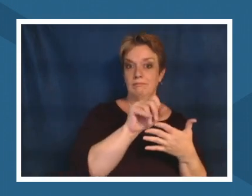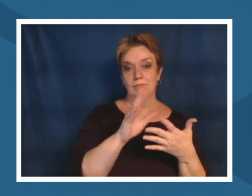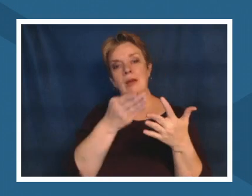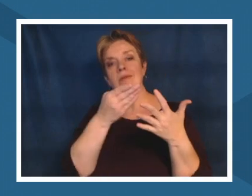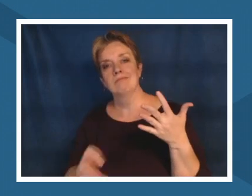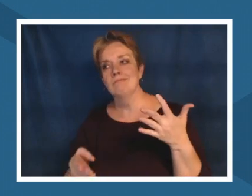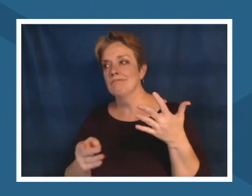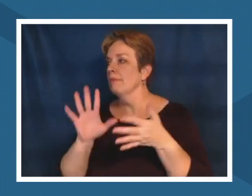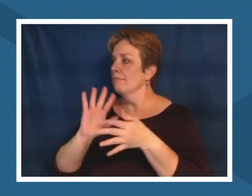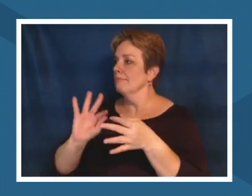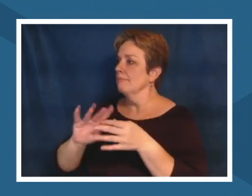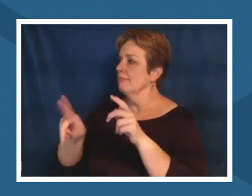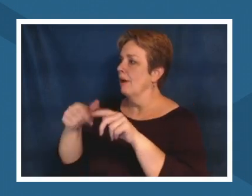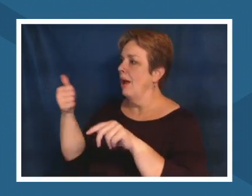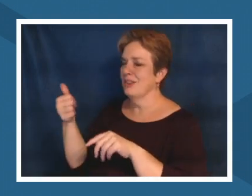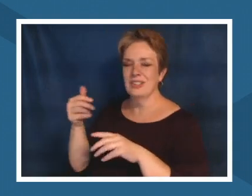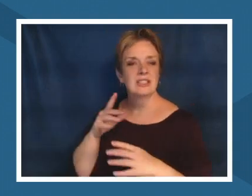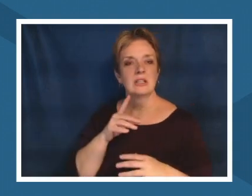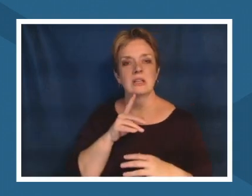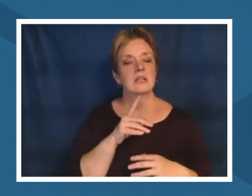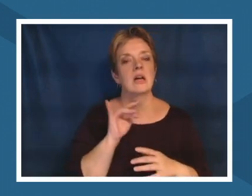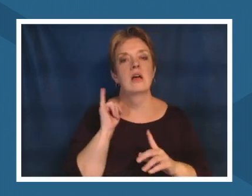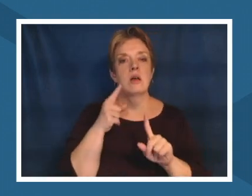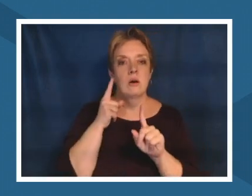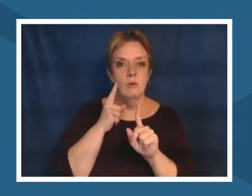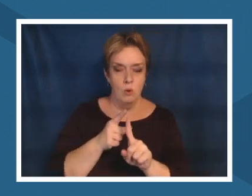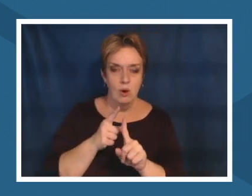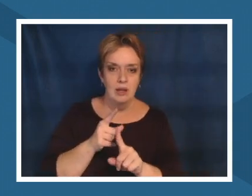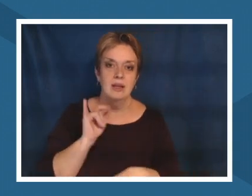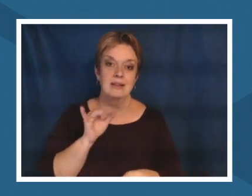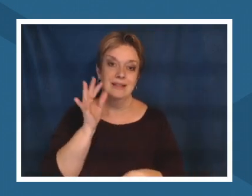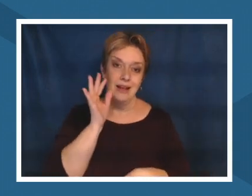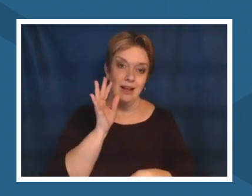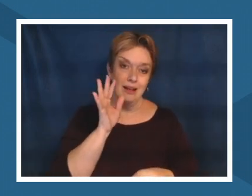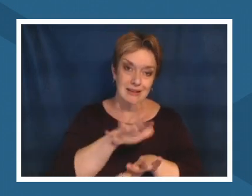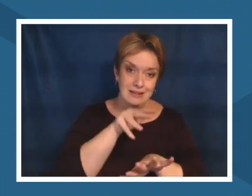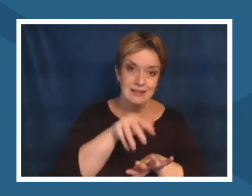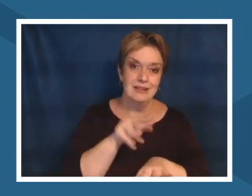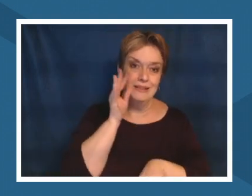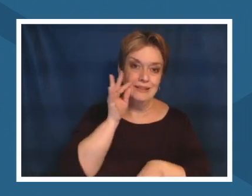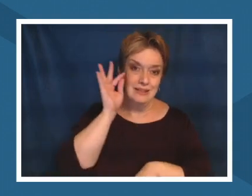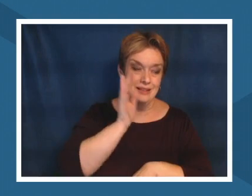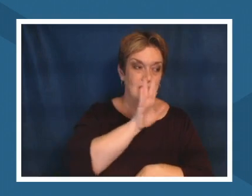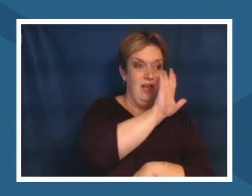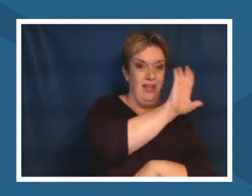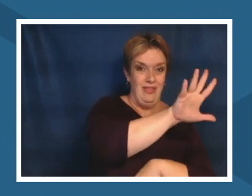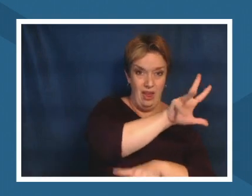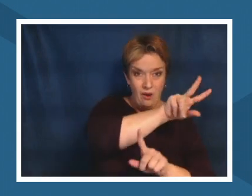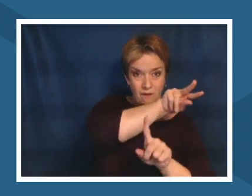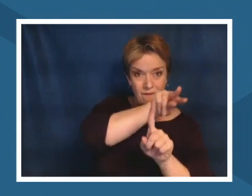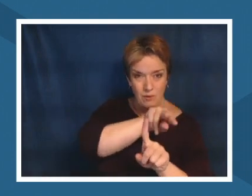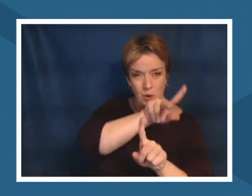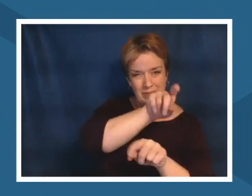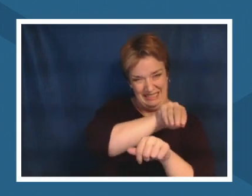conversation that exists and persists for our students to ensure that they